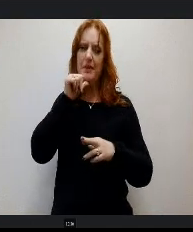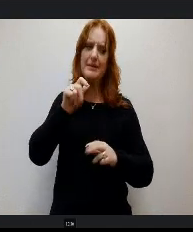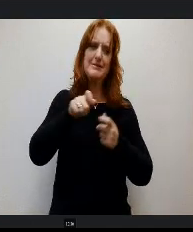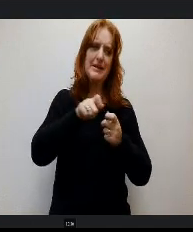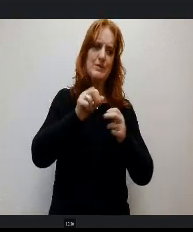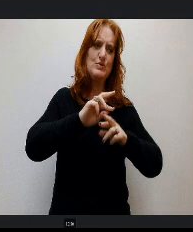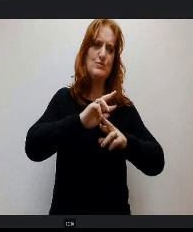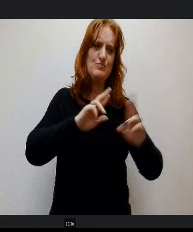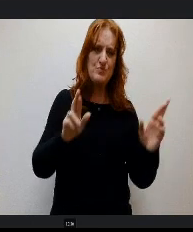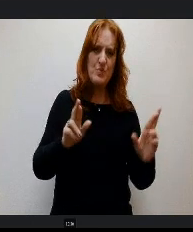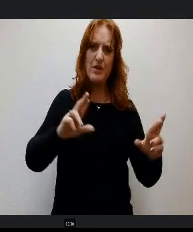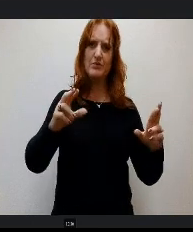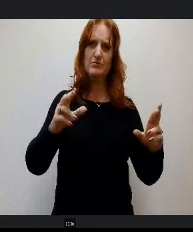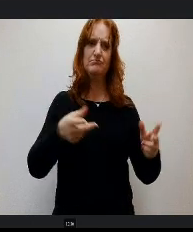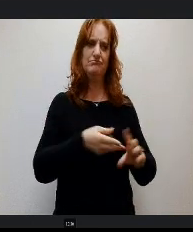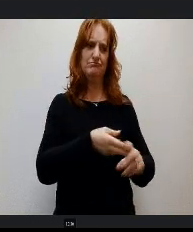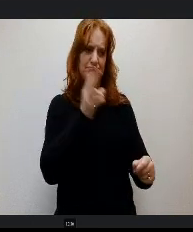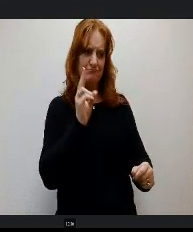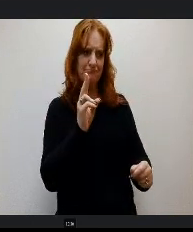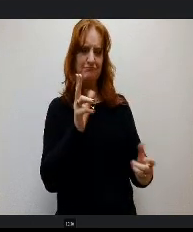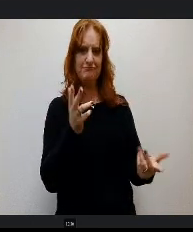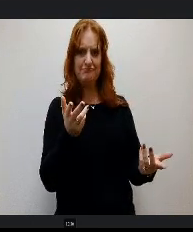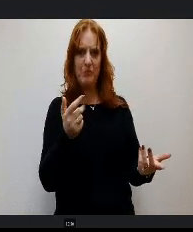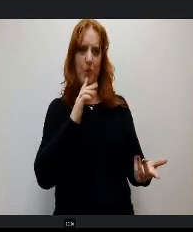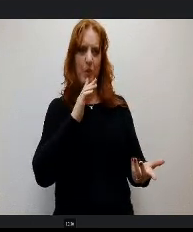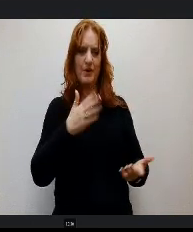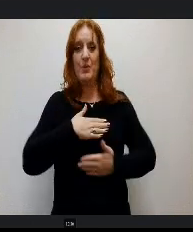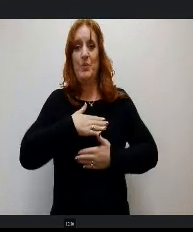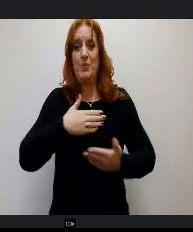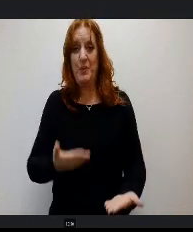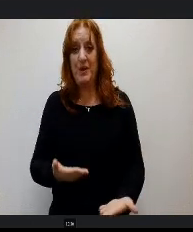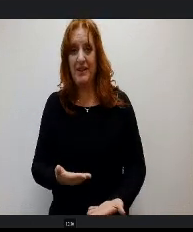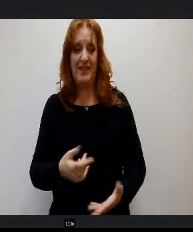quits or is willing. They've taken some time off and d may be willing to come back and help out.